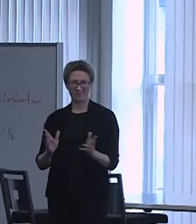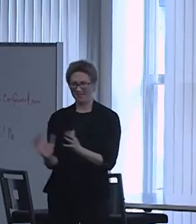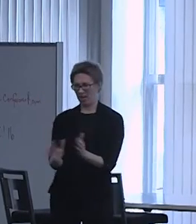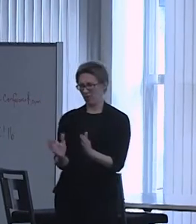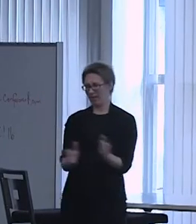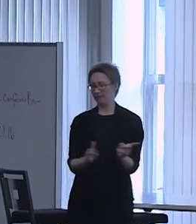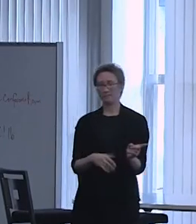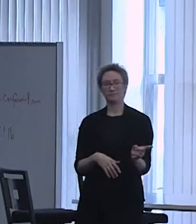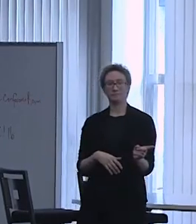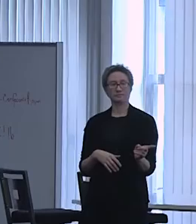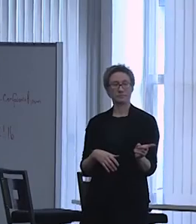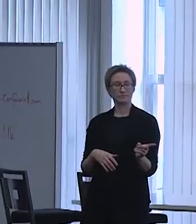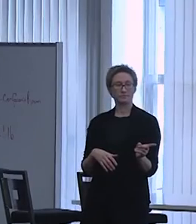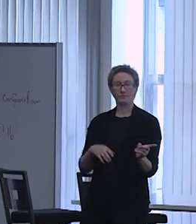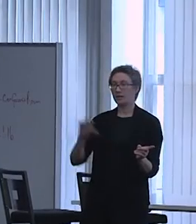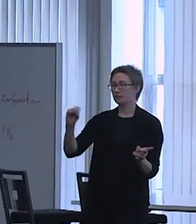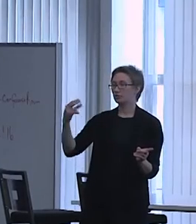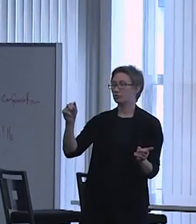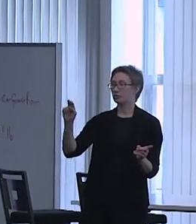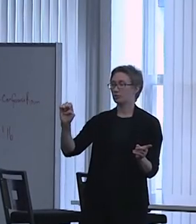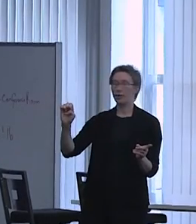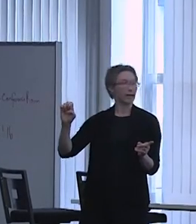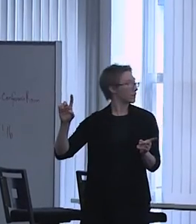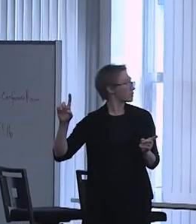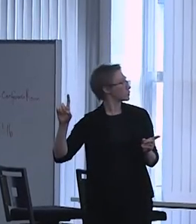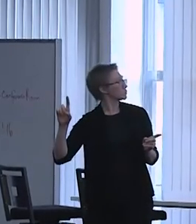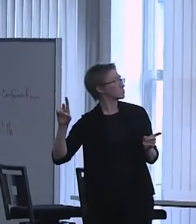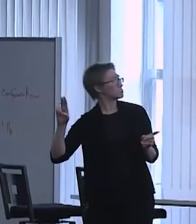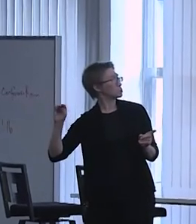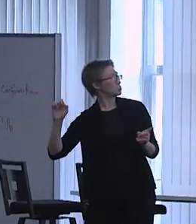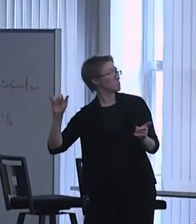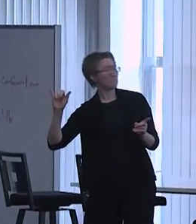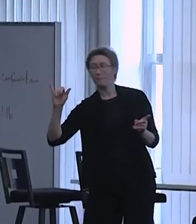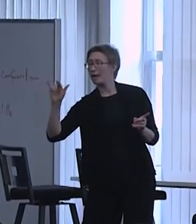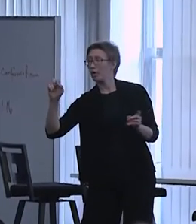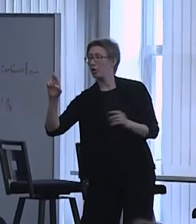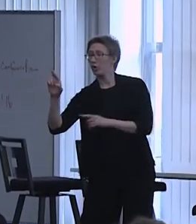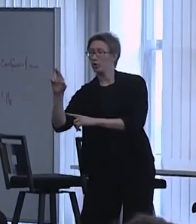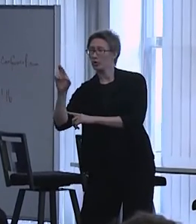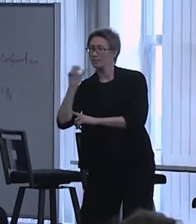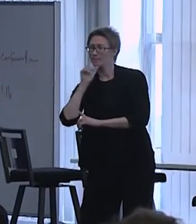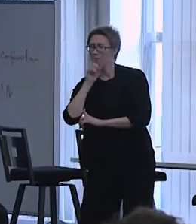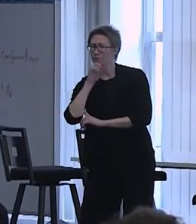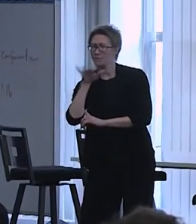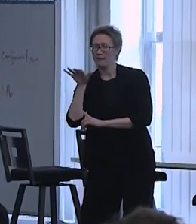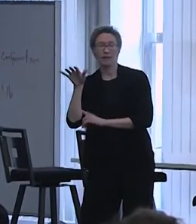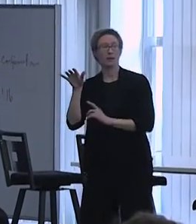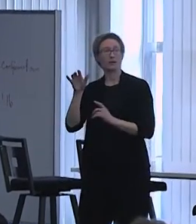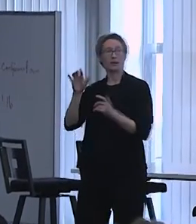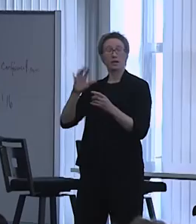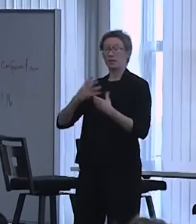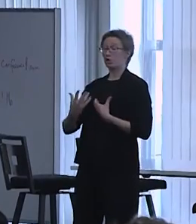Is Shain Neumeier, is an autistic attorney who has a number of other disabilities